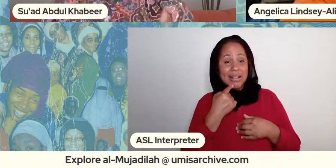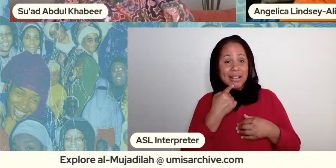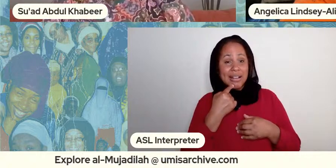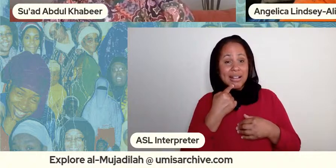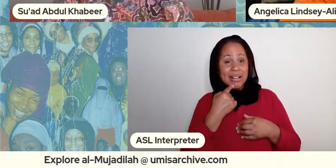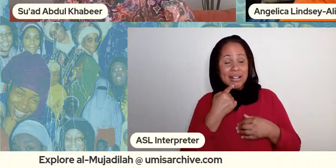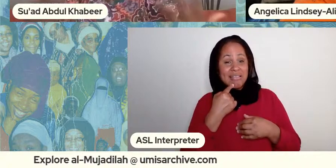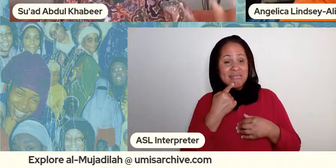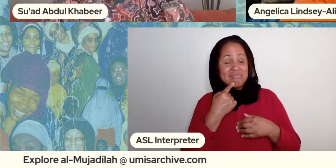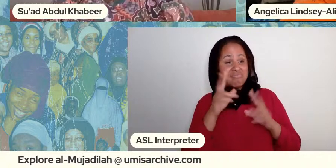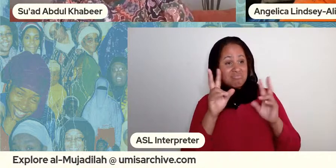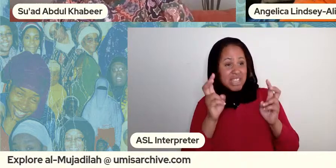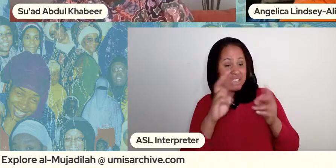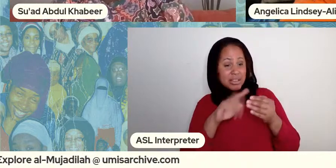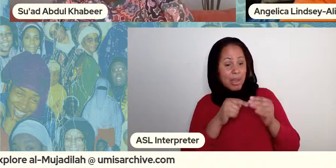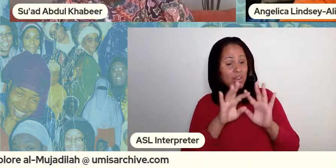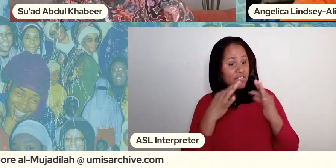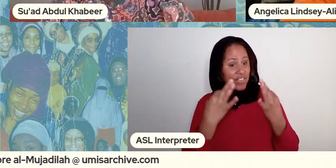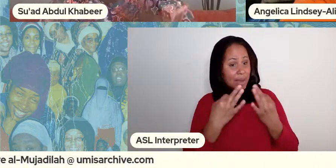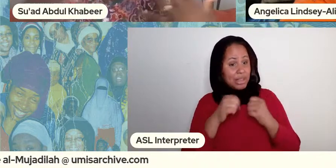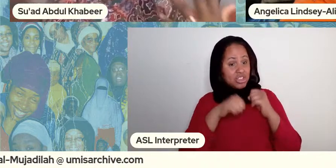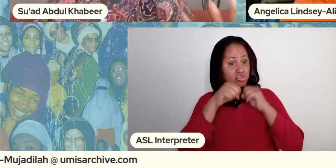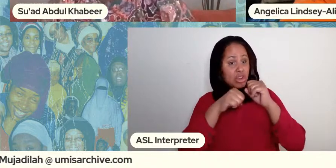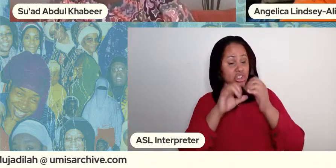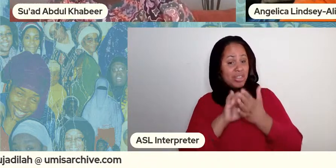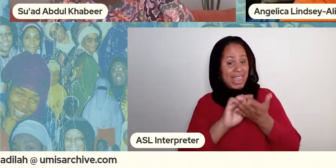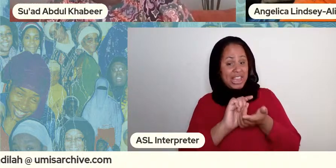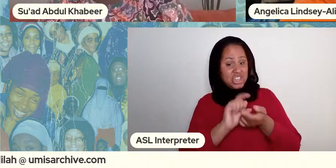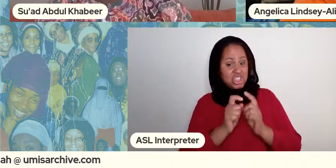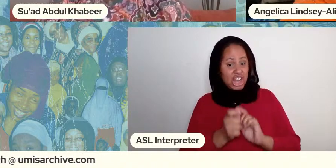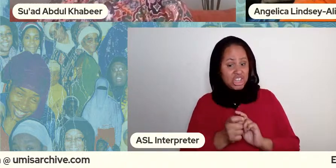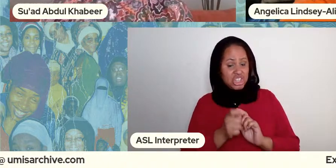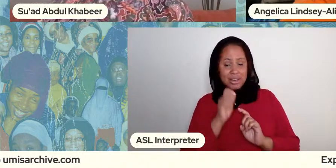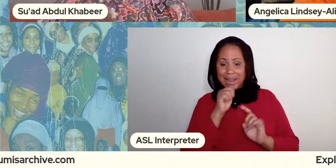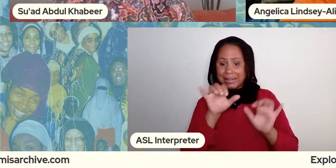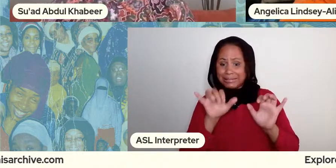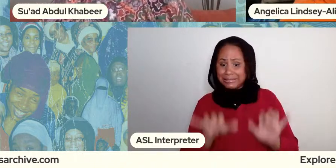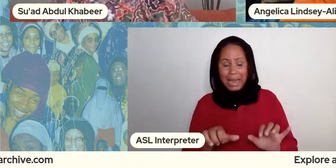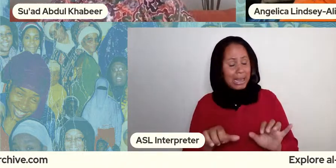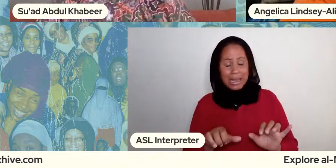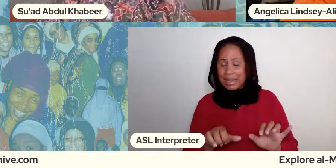structure are they change right they're not set in stone right and so for me i thought